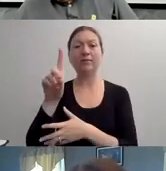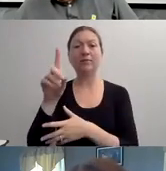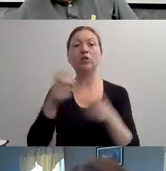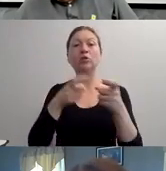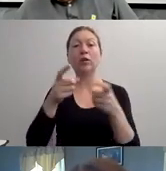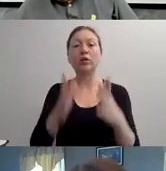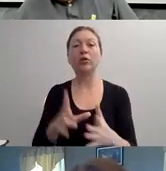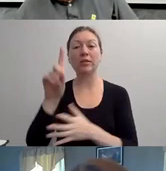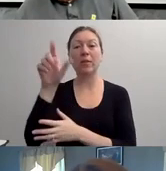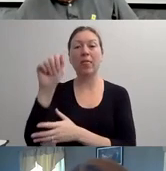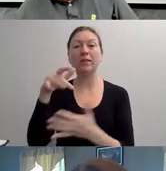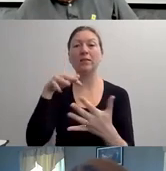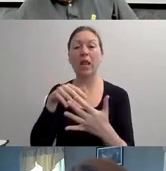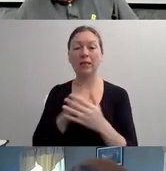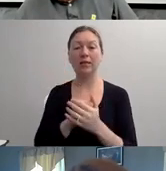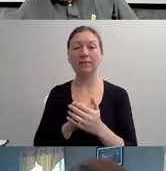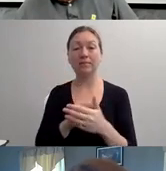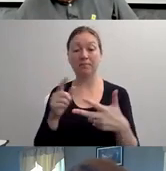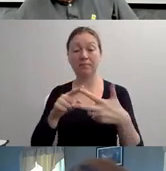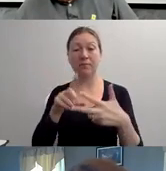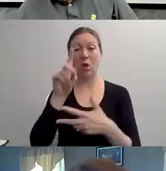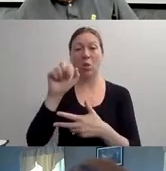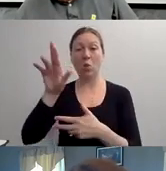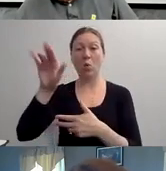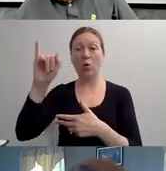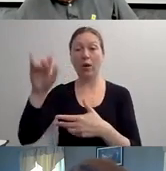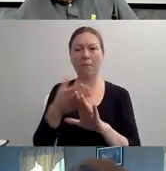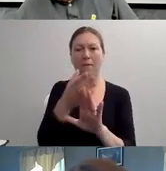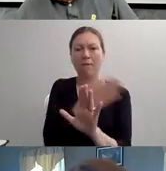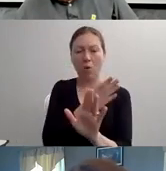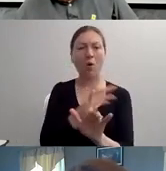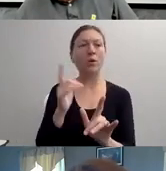LOUIS COMMISSION. WELCOME TO YOU BOTH, LORI AND STEVE." GOOD MORNING.